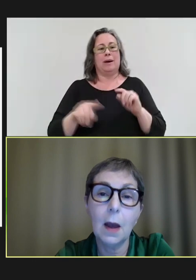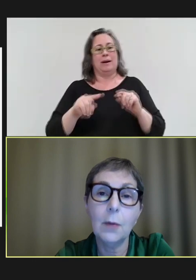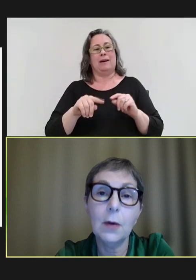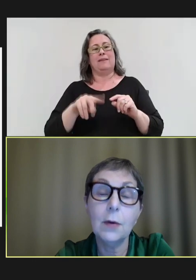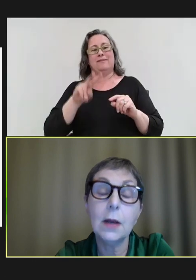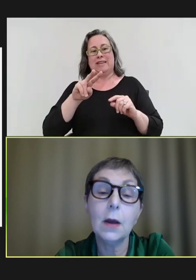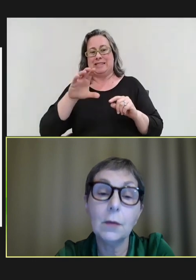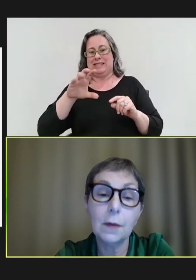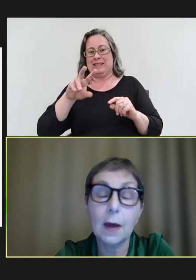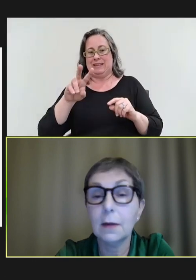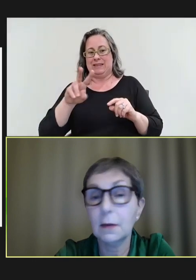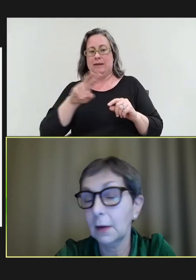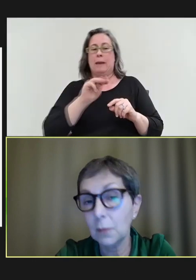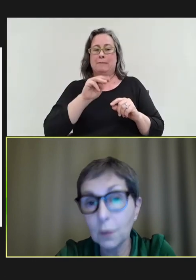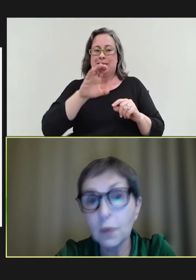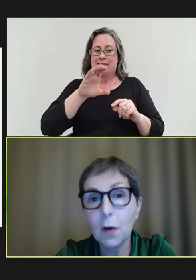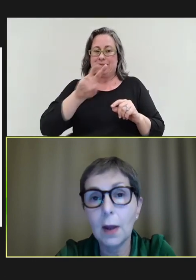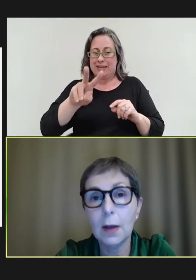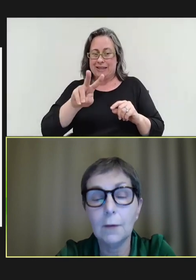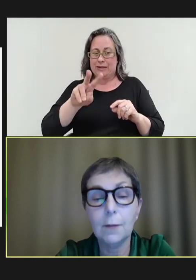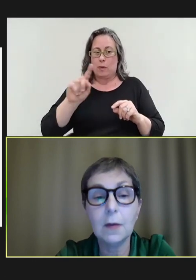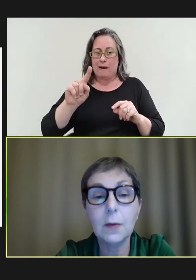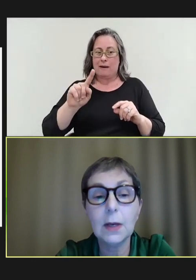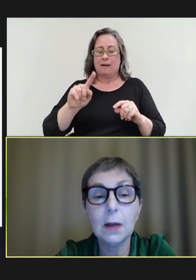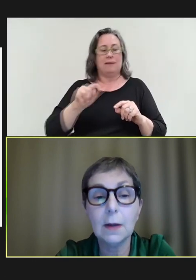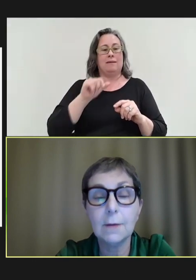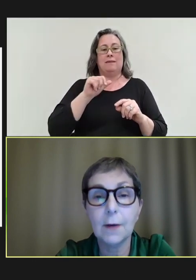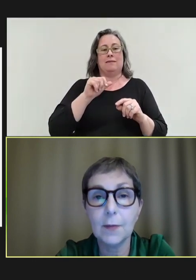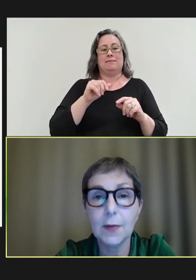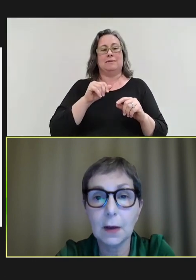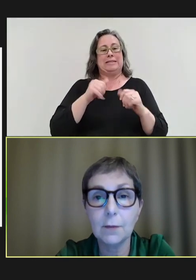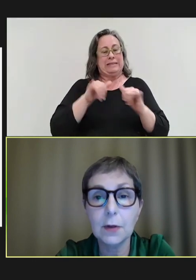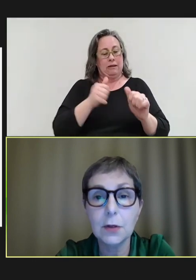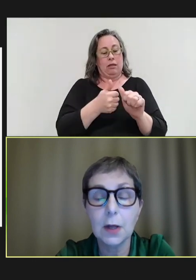And we already know that that was not high enough because we need 95 percent coverage